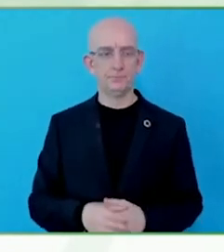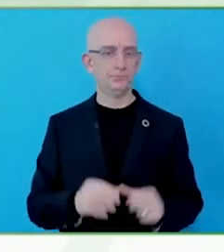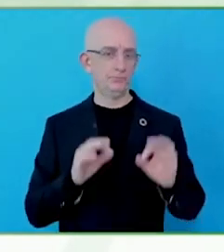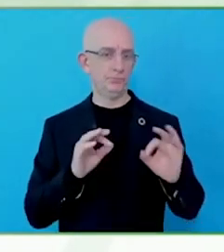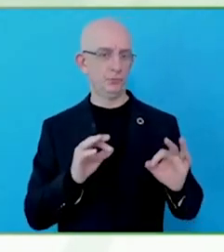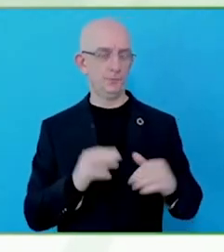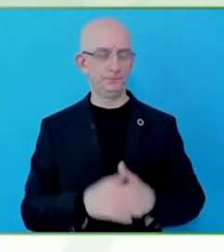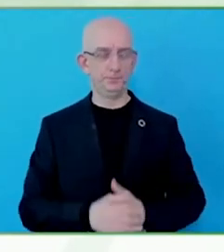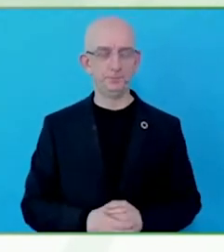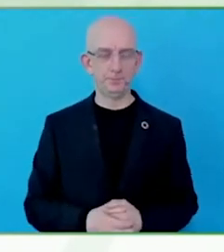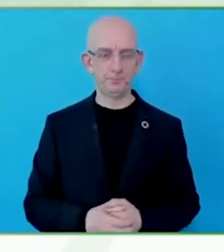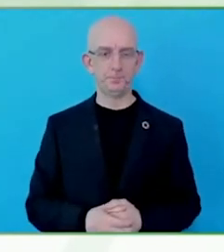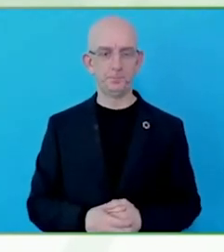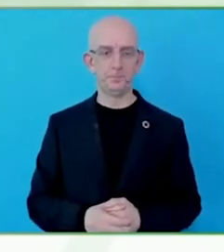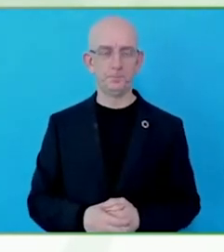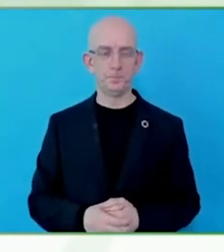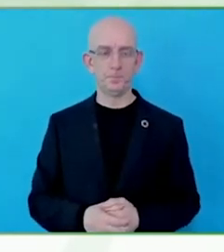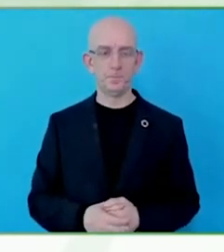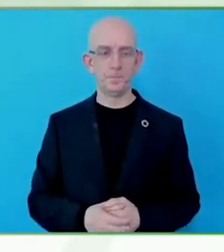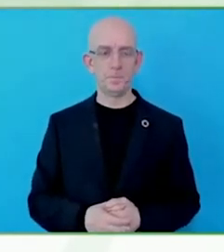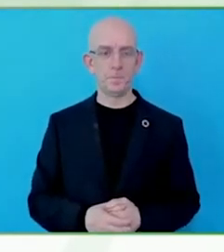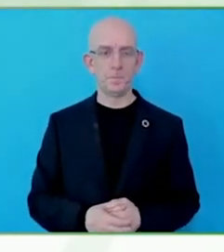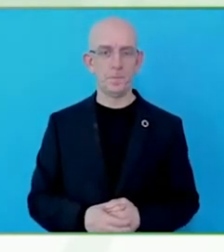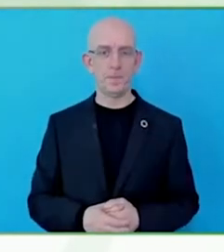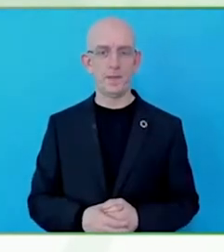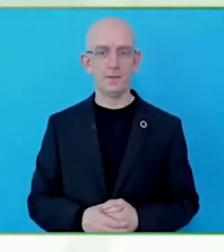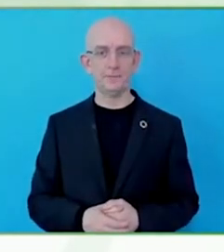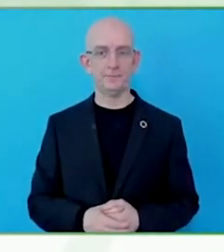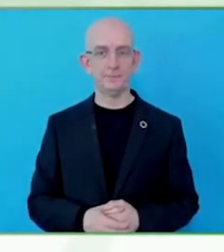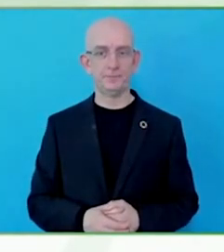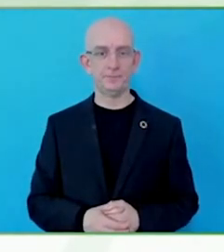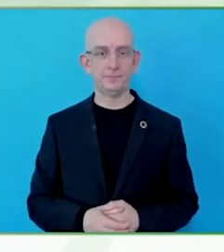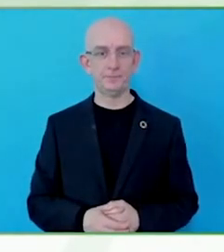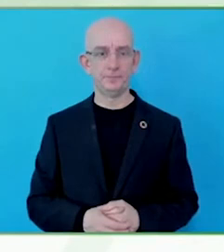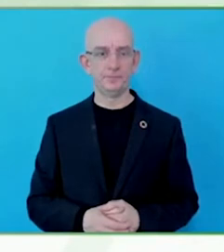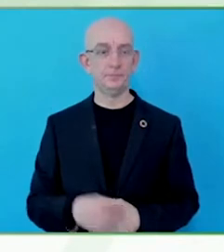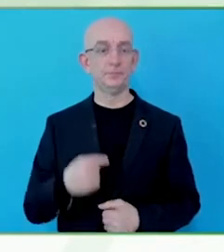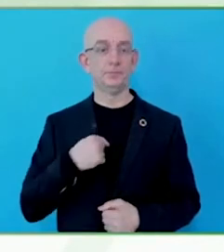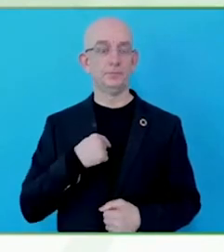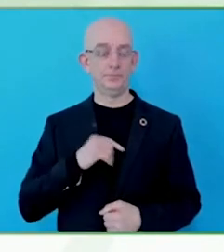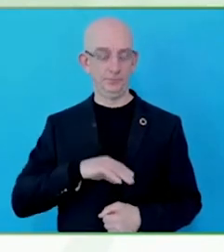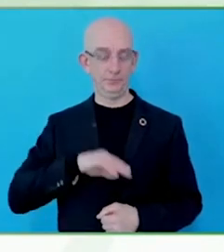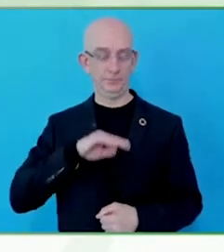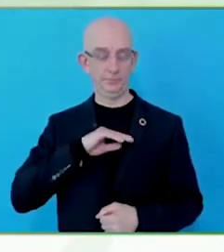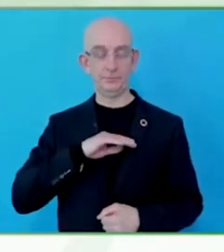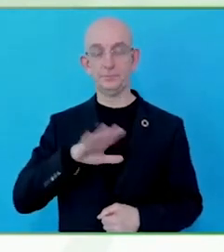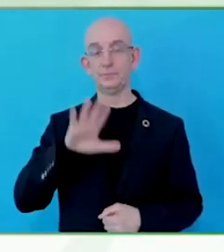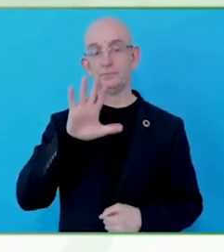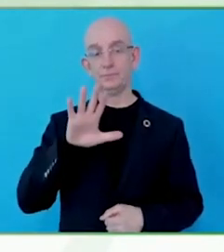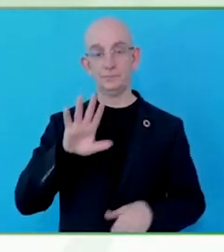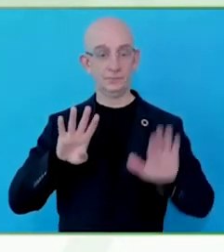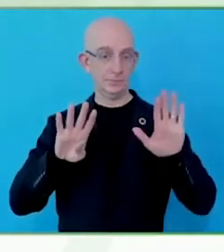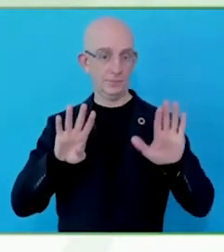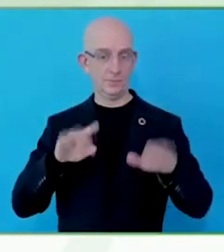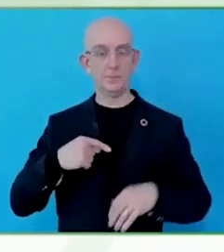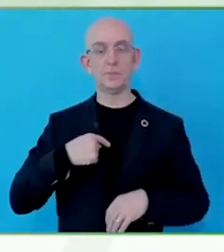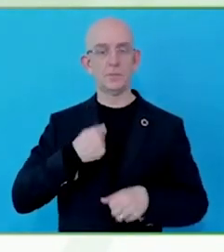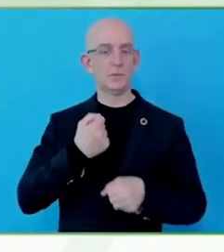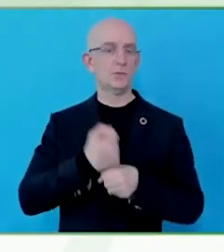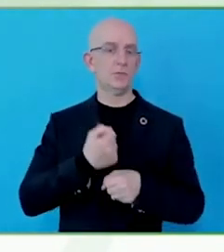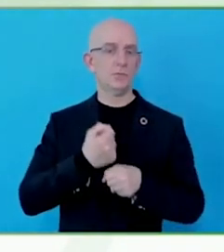I am a lawyer but I have worked with technology all of my life.